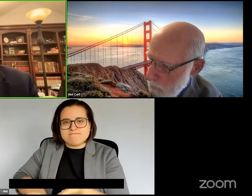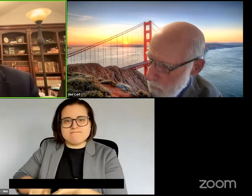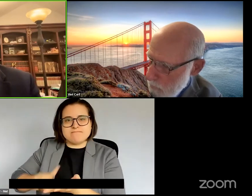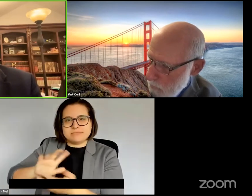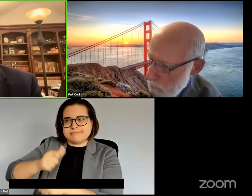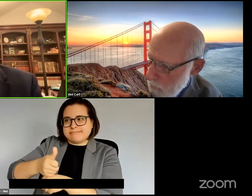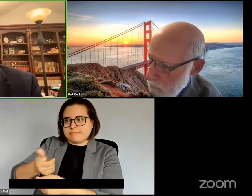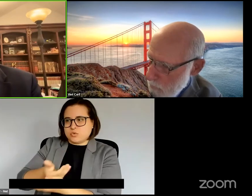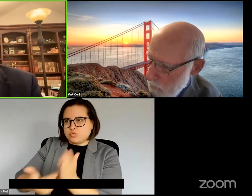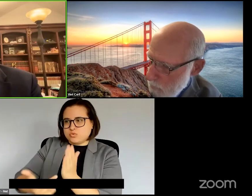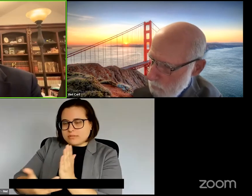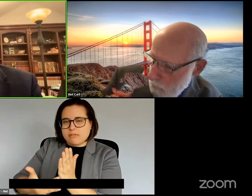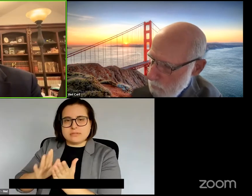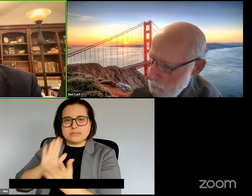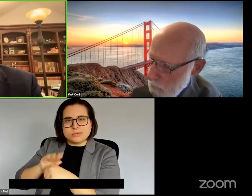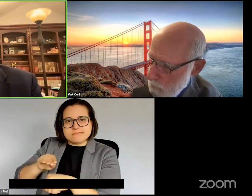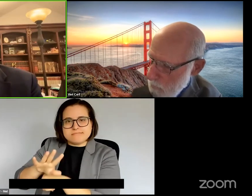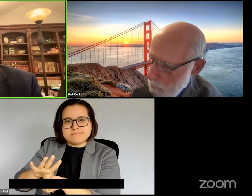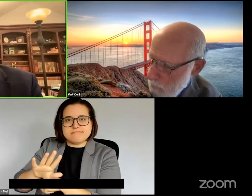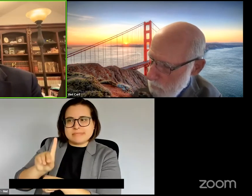types of disabilities that they're focusing.